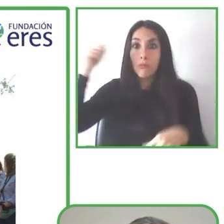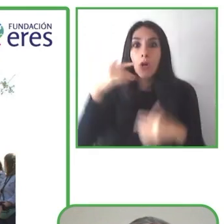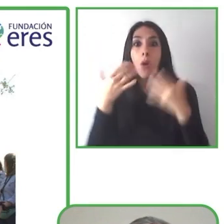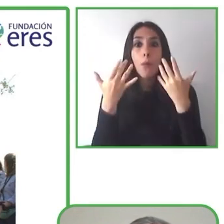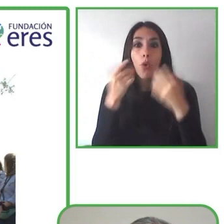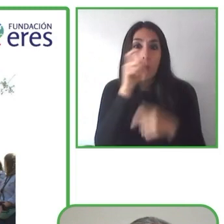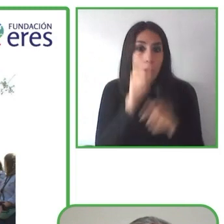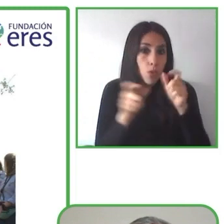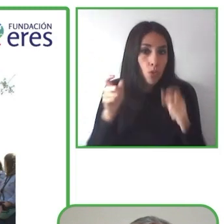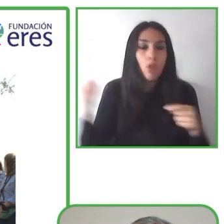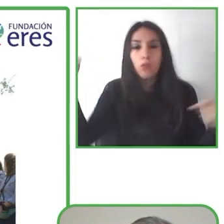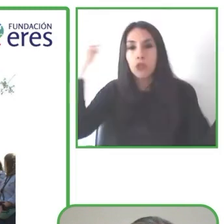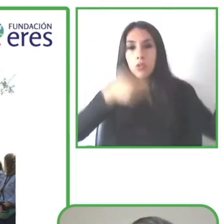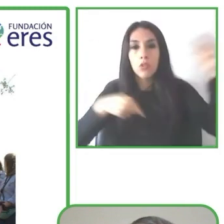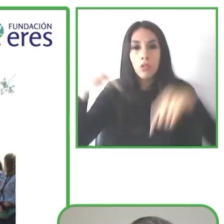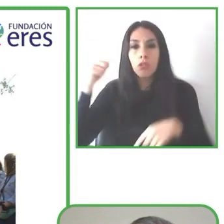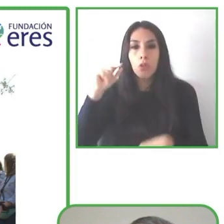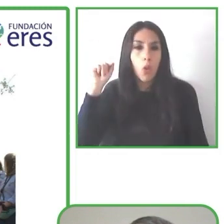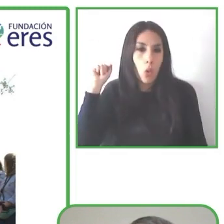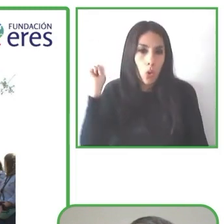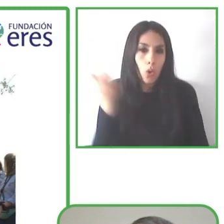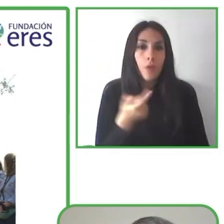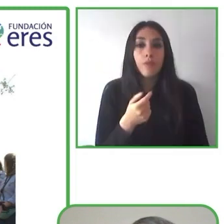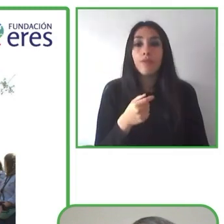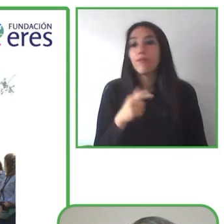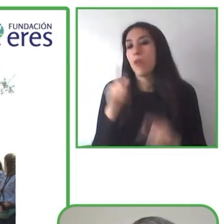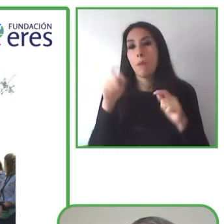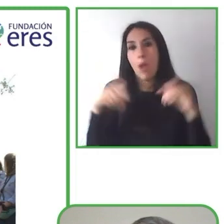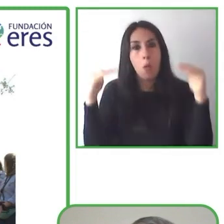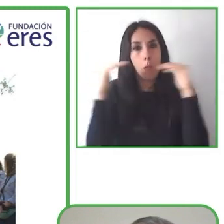so that we can really appreciate these natural spaces